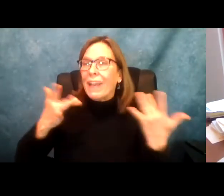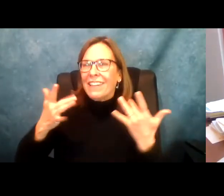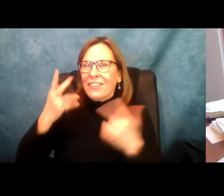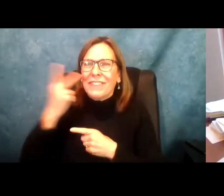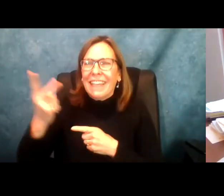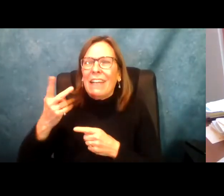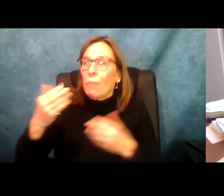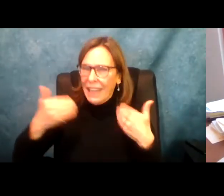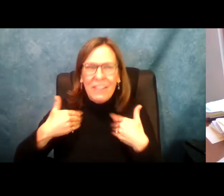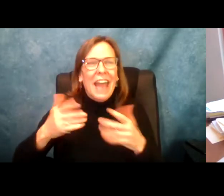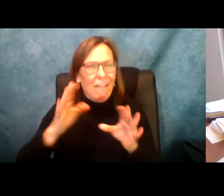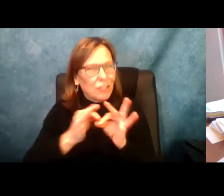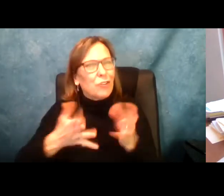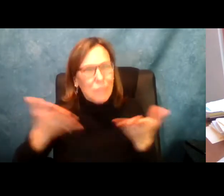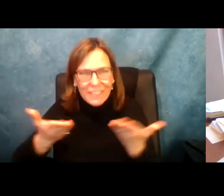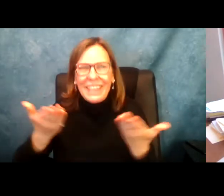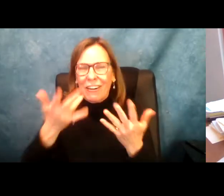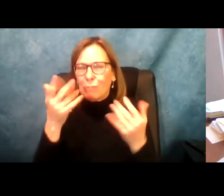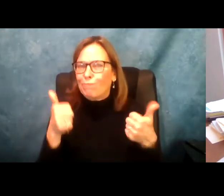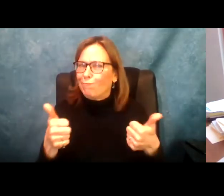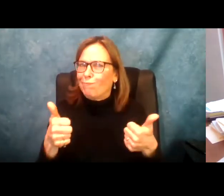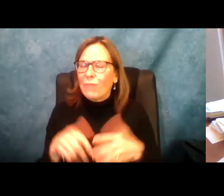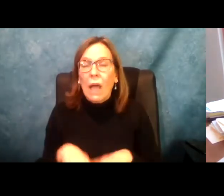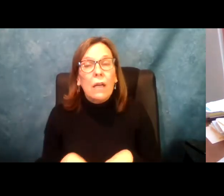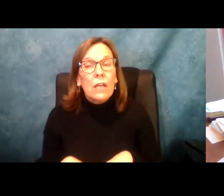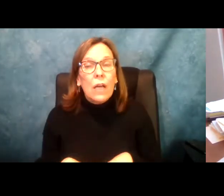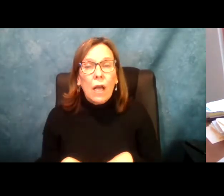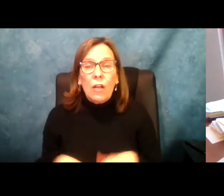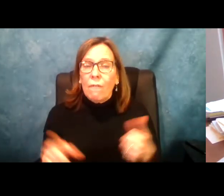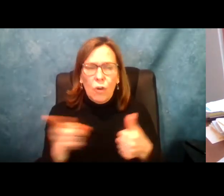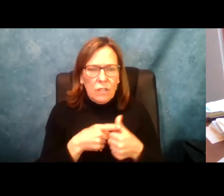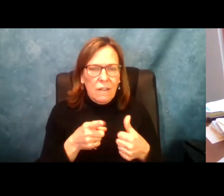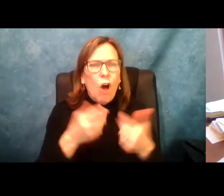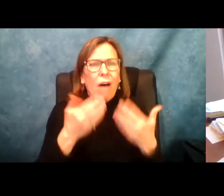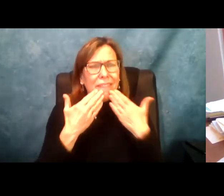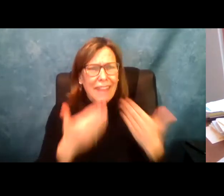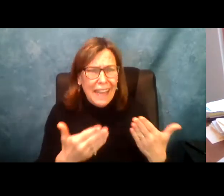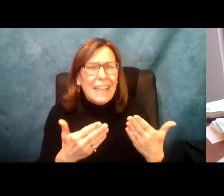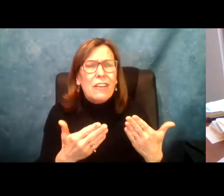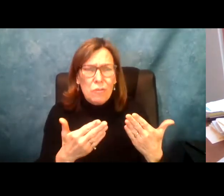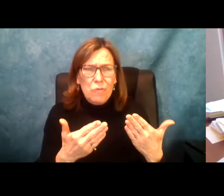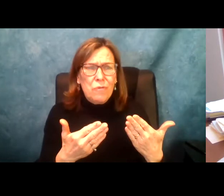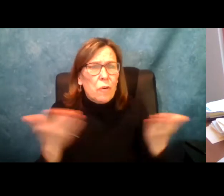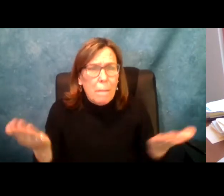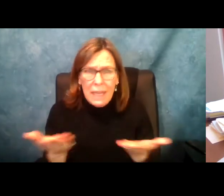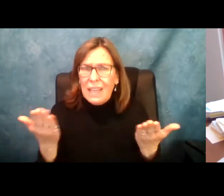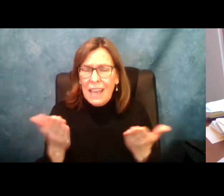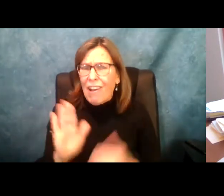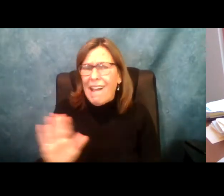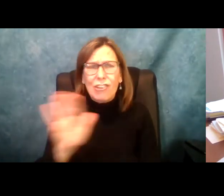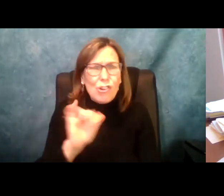assemblymember Jessica Rojas. » Hi, Bryan. I'm thrilled to